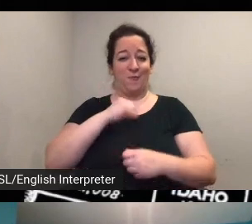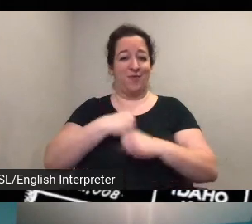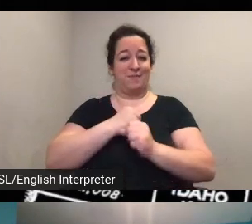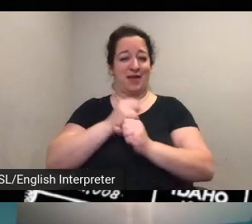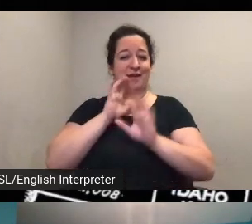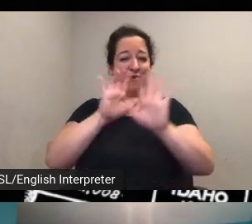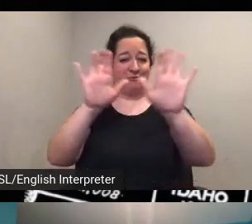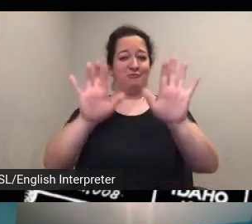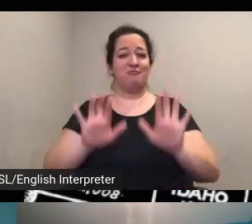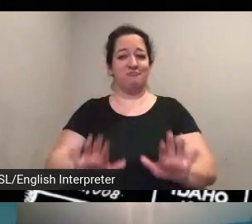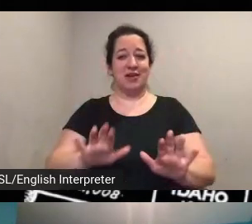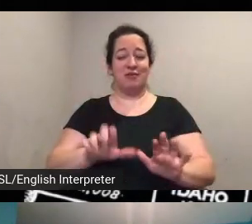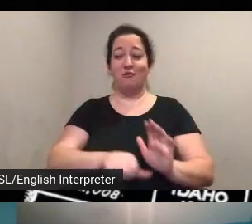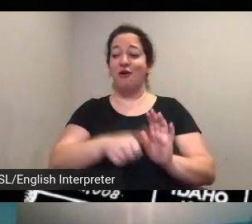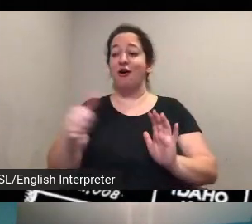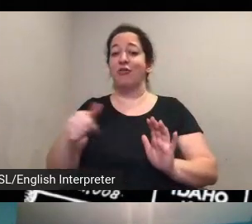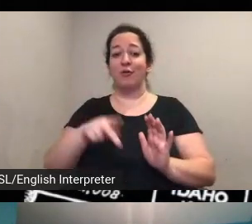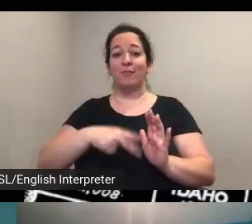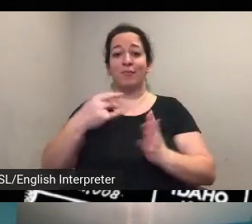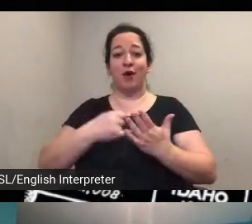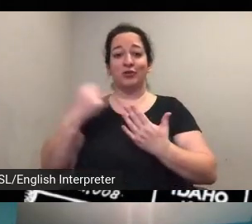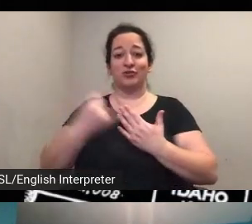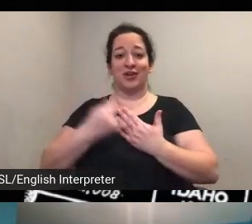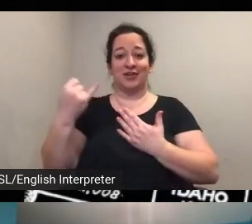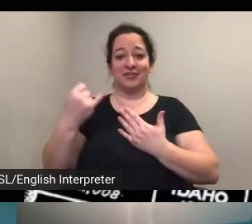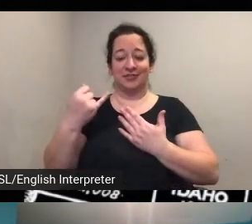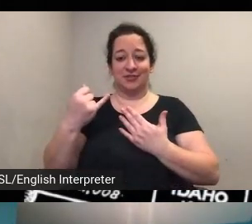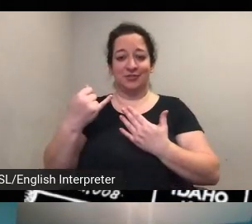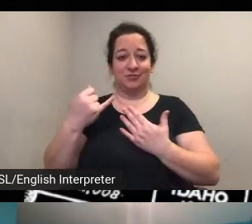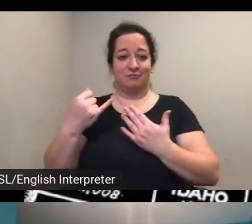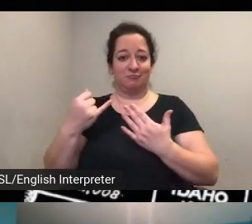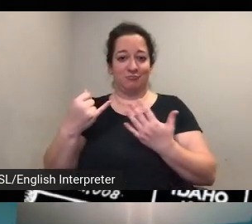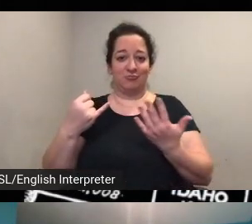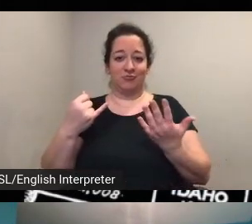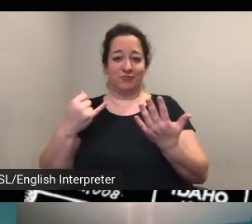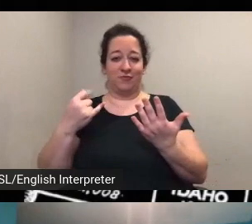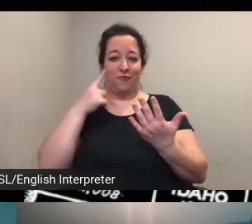project is to look at um you know this this network of people who